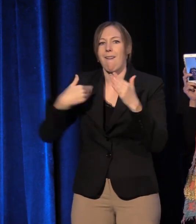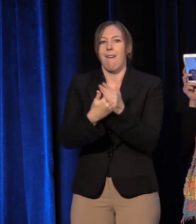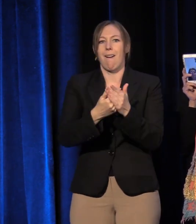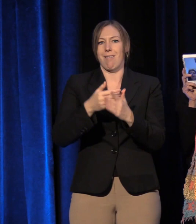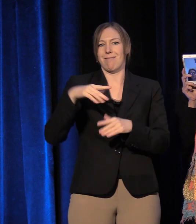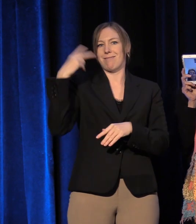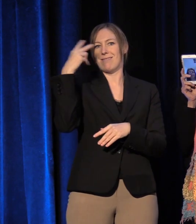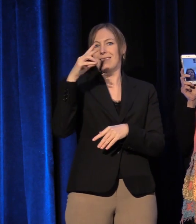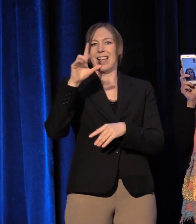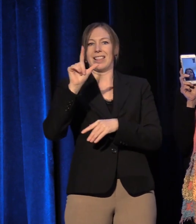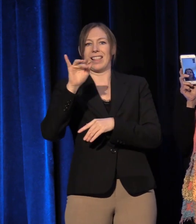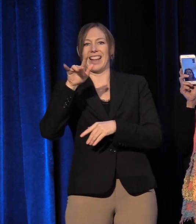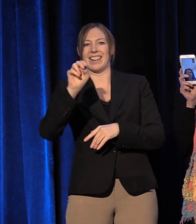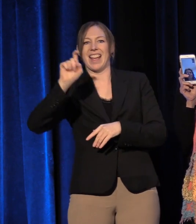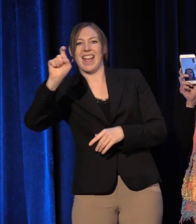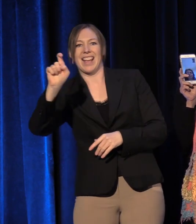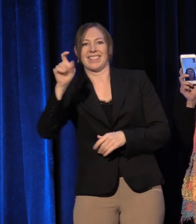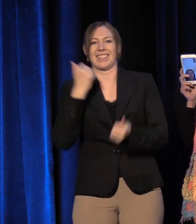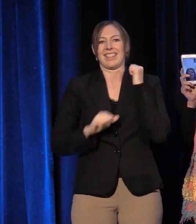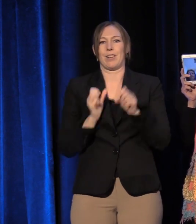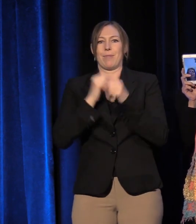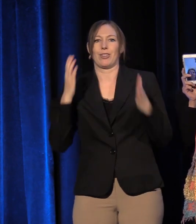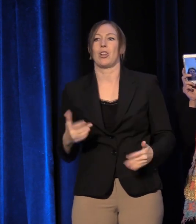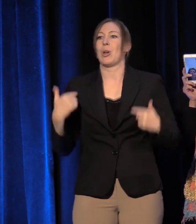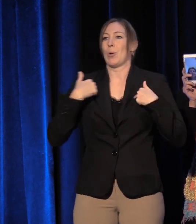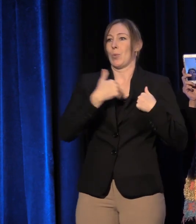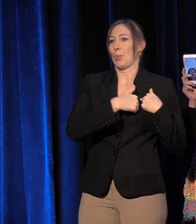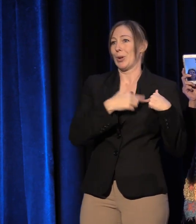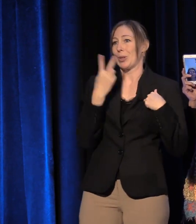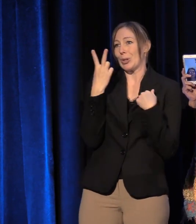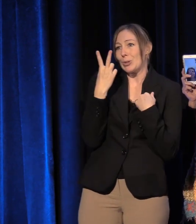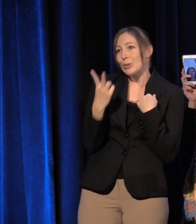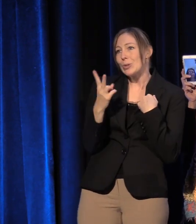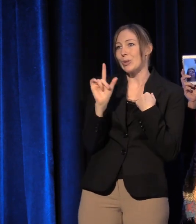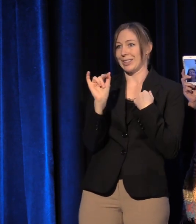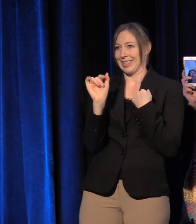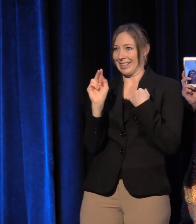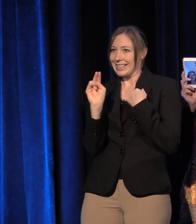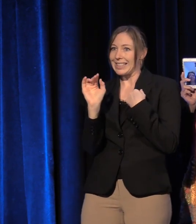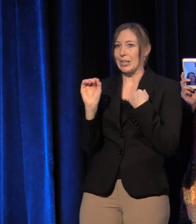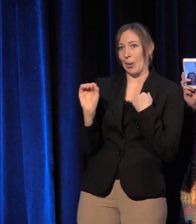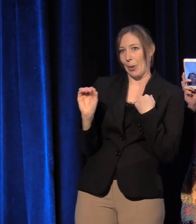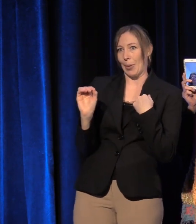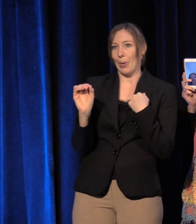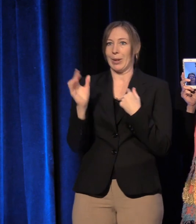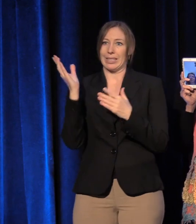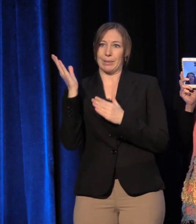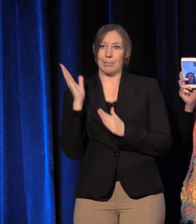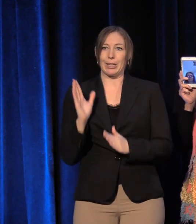We are the two Latina students in your college theatre program who exchange monologues because their professor doesn’t know where to look,